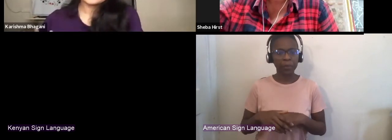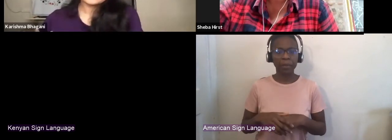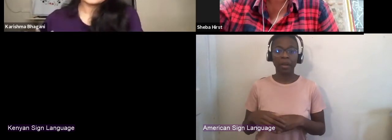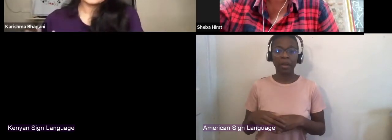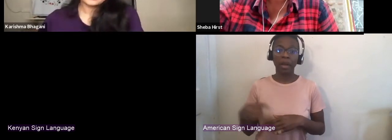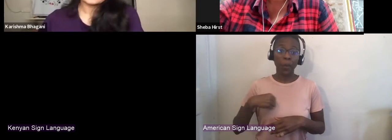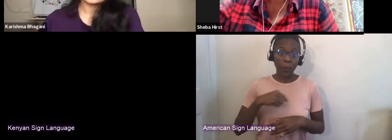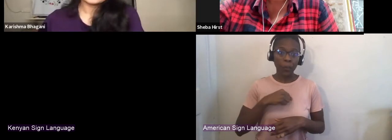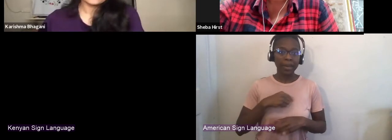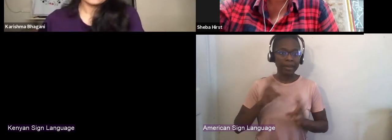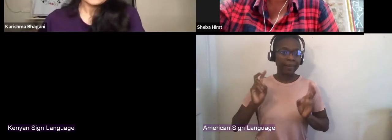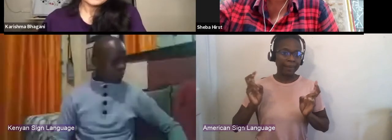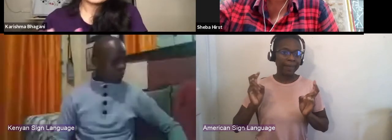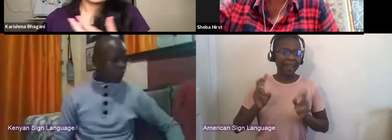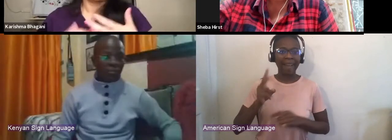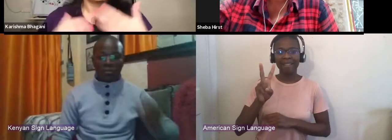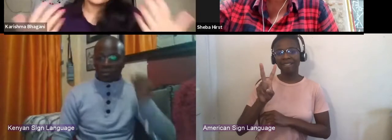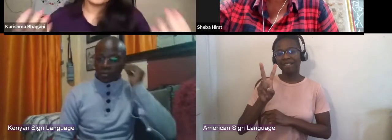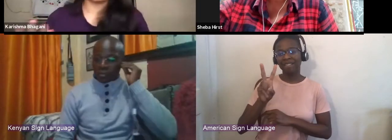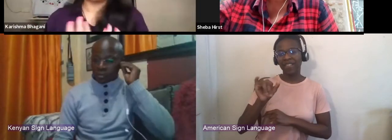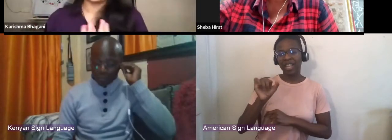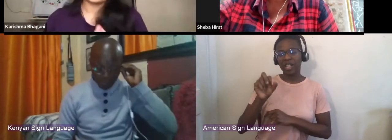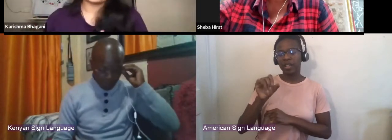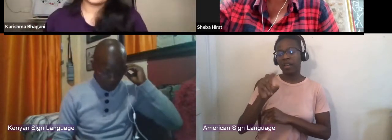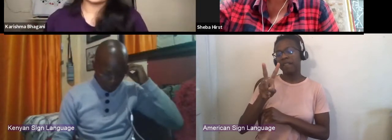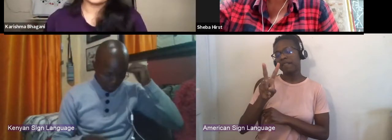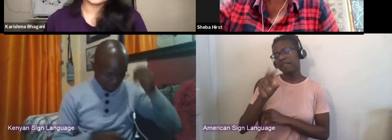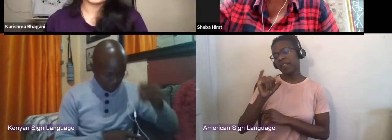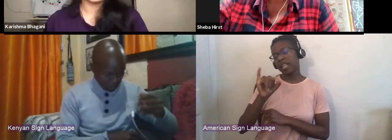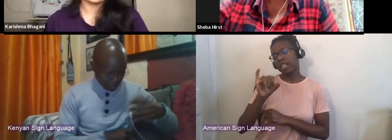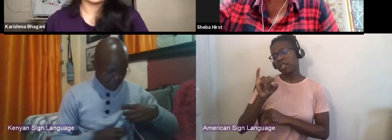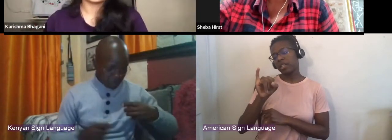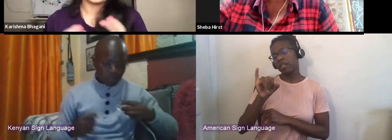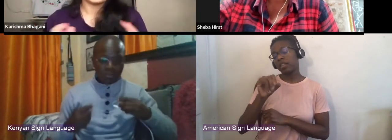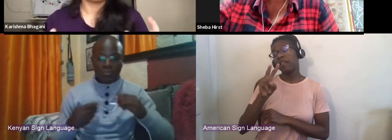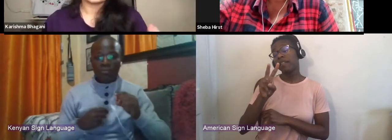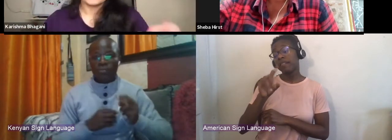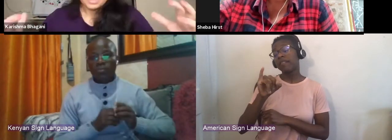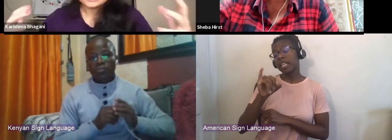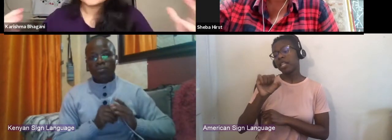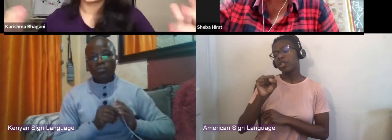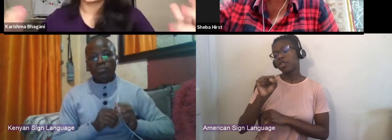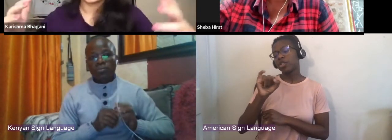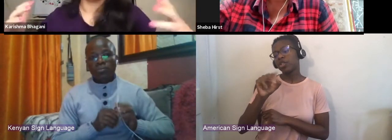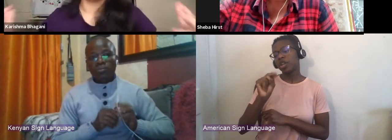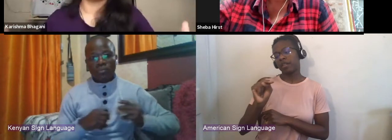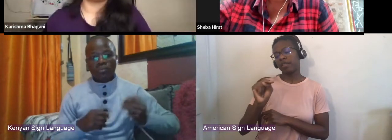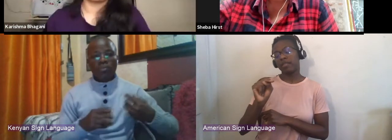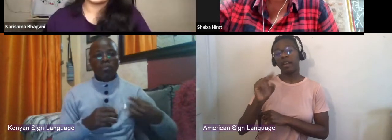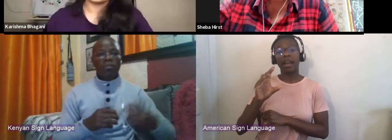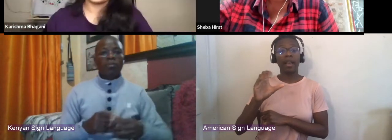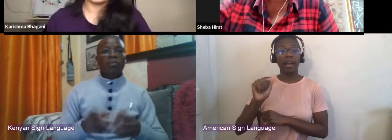And it's a true form of leadership in that context because it allows artists to actually do the work that they're doing